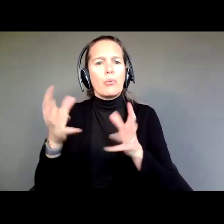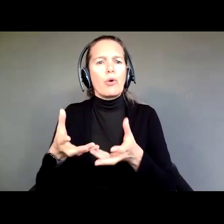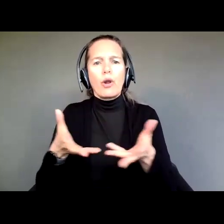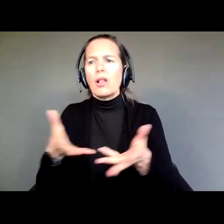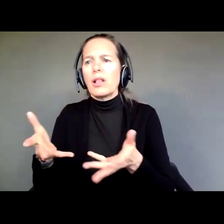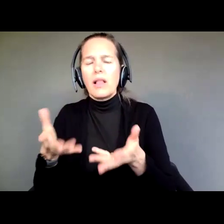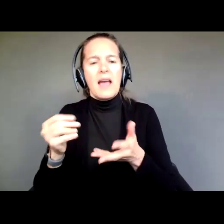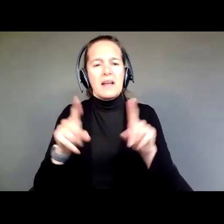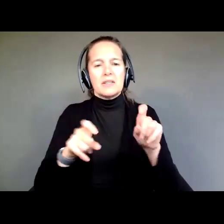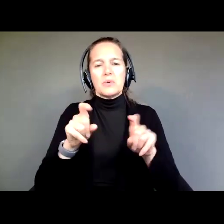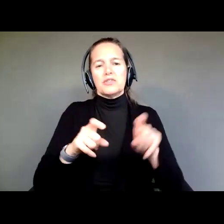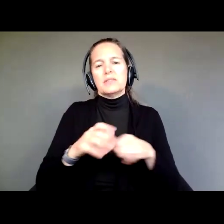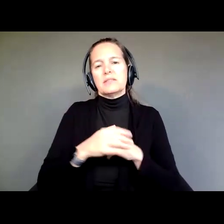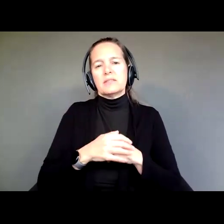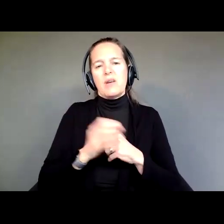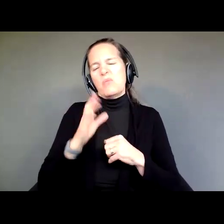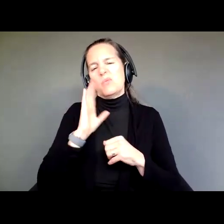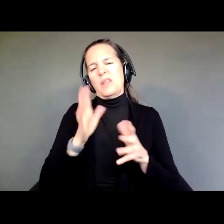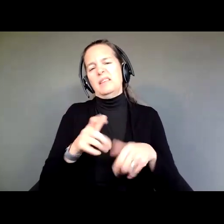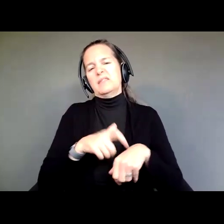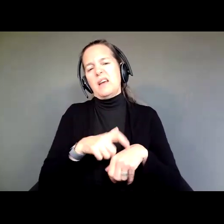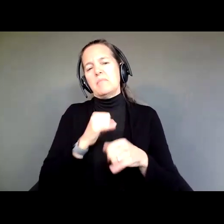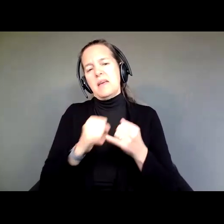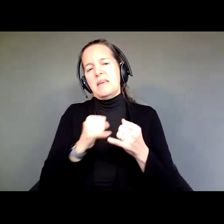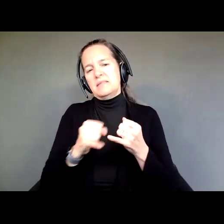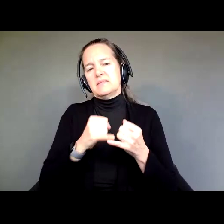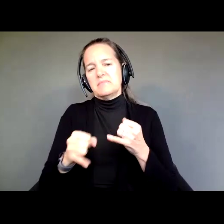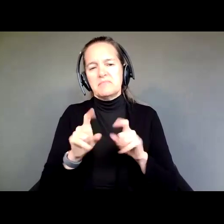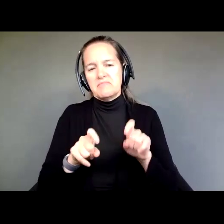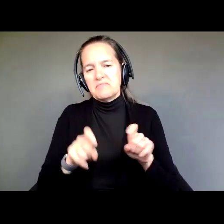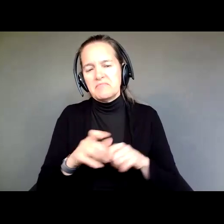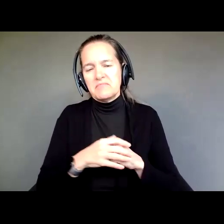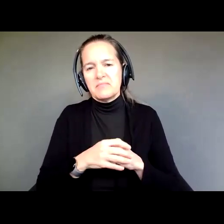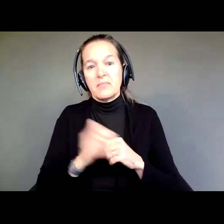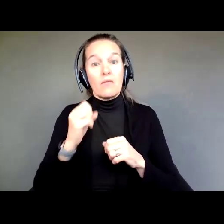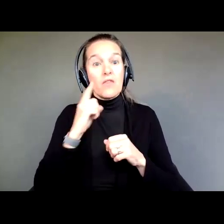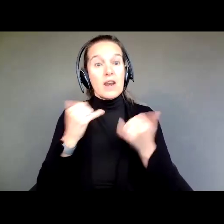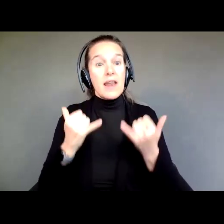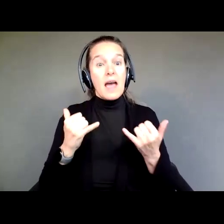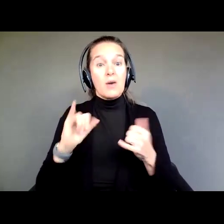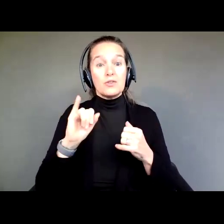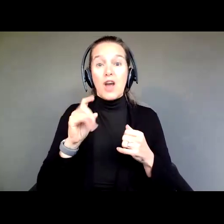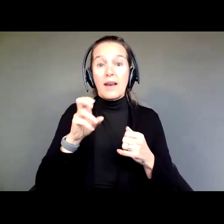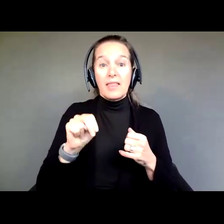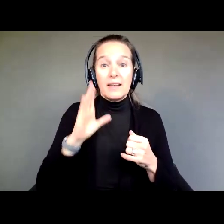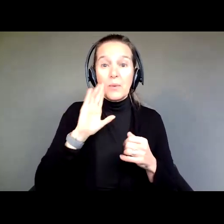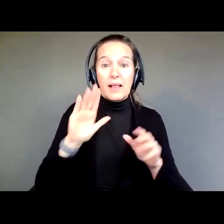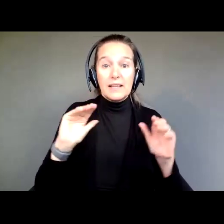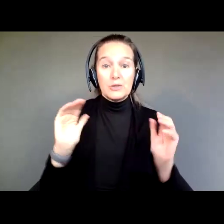So, we'll leave time, definitely, for that at the end. But for now, yep, Jonathan, we're going to introduce Jonathan.